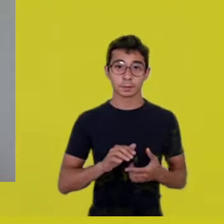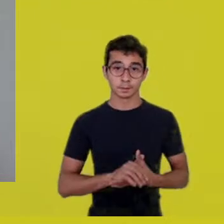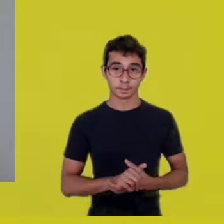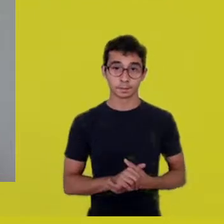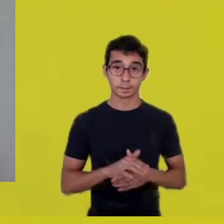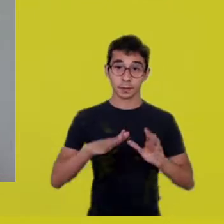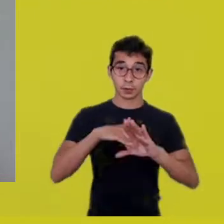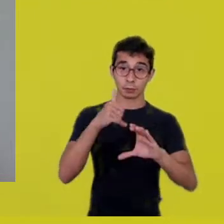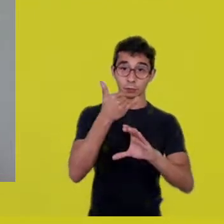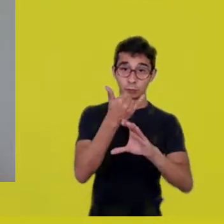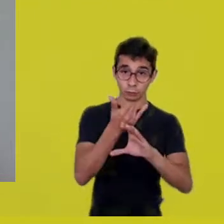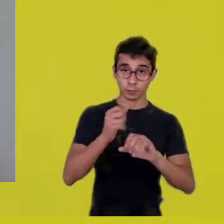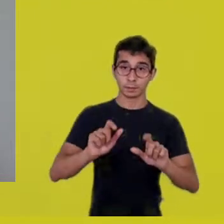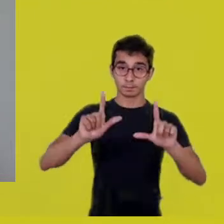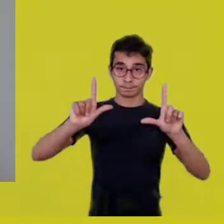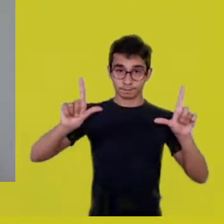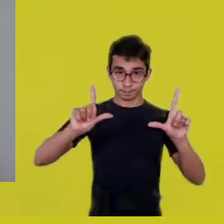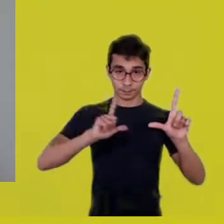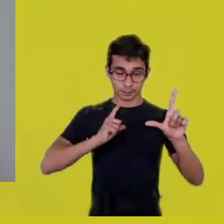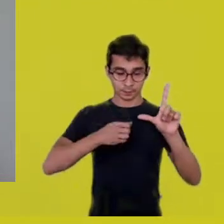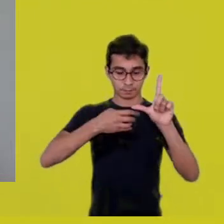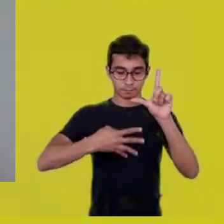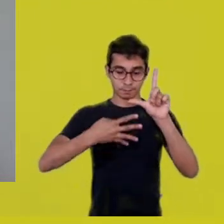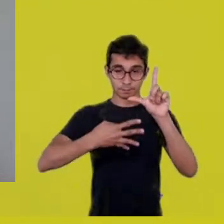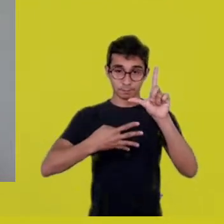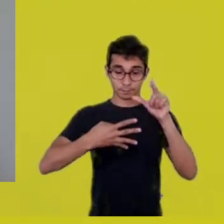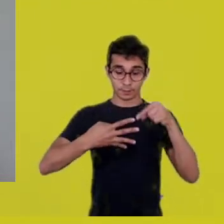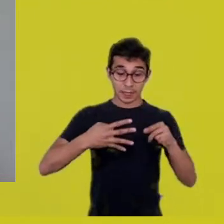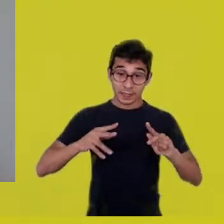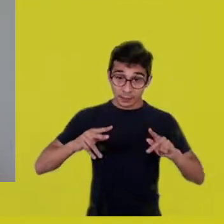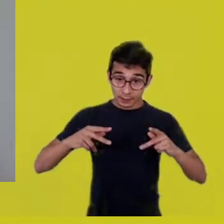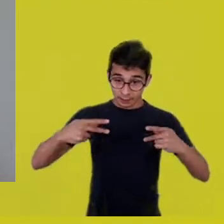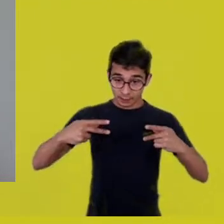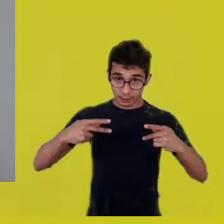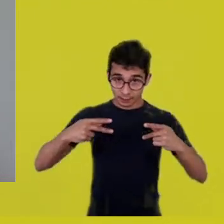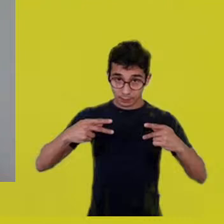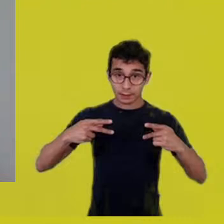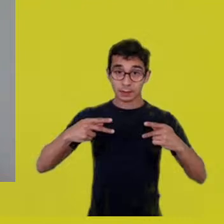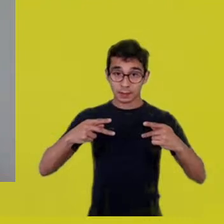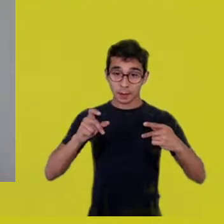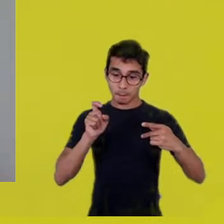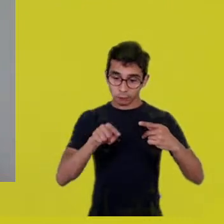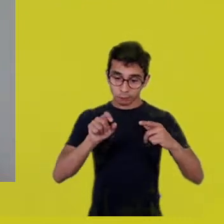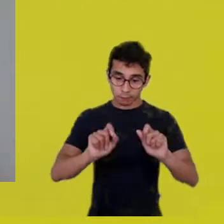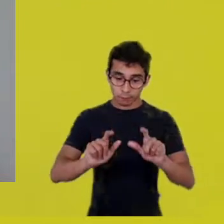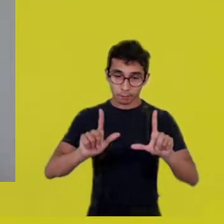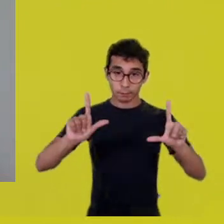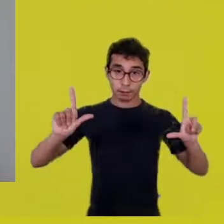will have a link, kindly register your attendance to today’s activity.